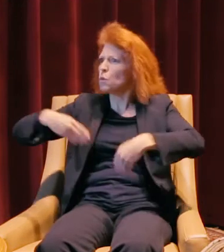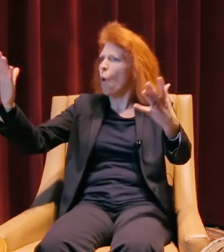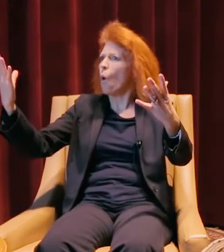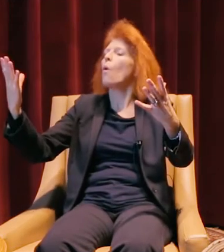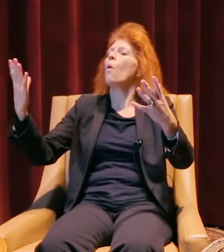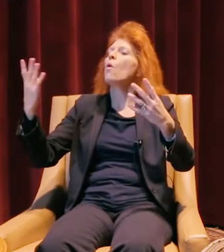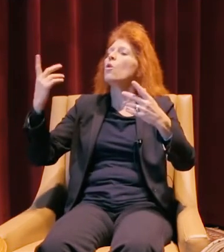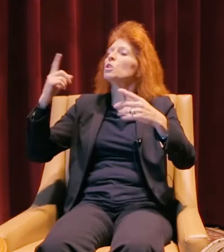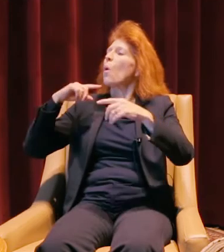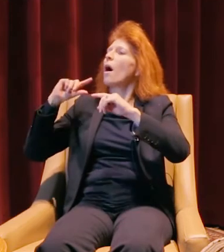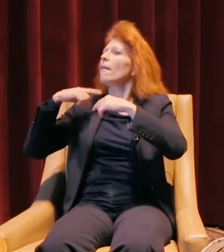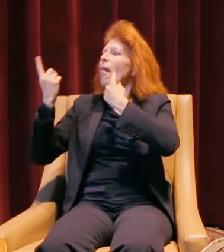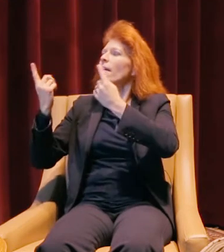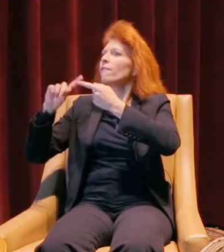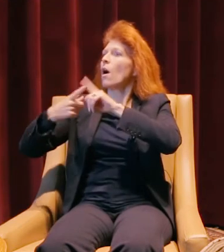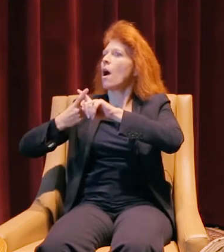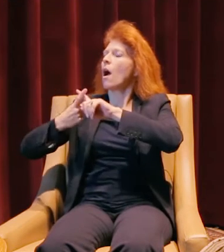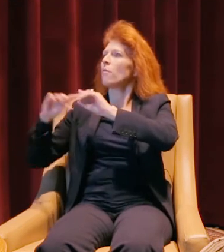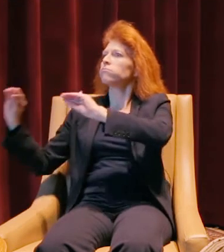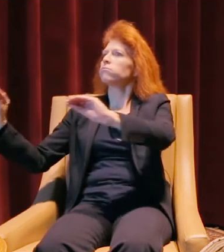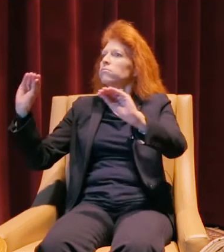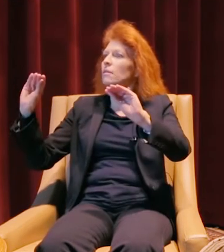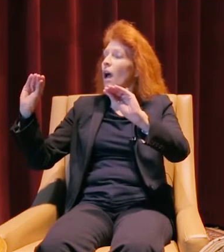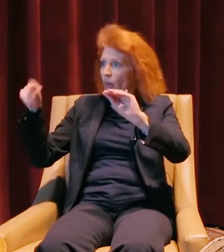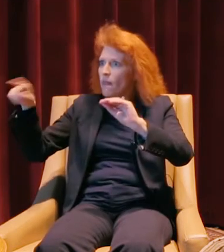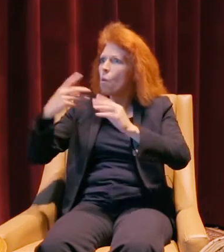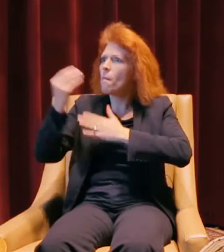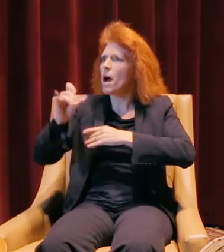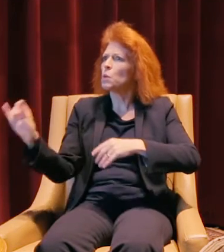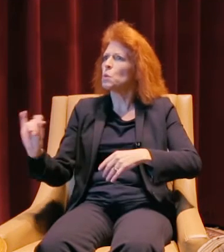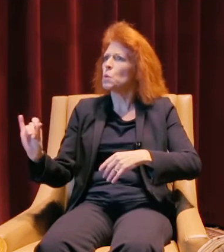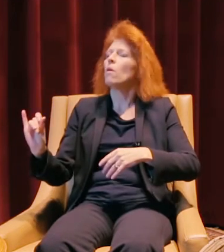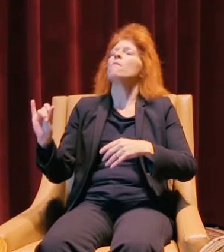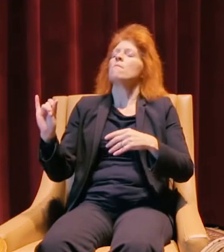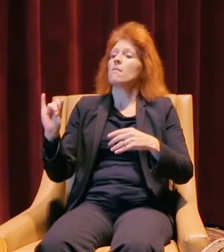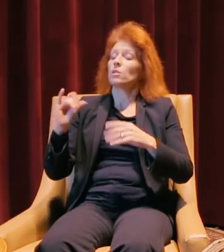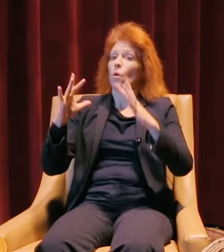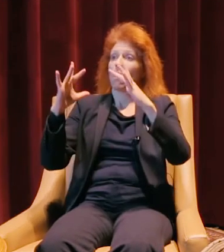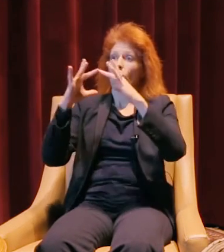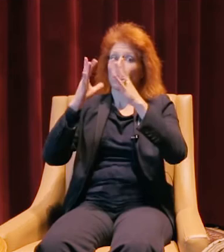so I started telling some friends about 'em. They all wanted to purchase 'em. So I contacted the person I bought it from